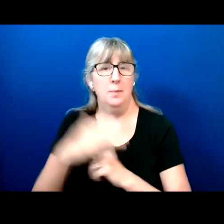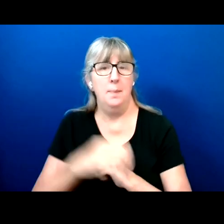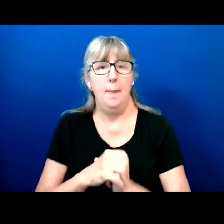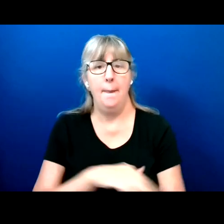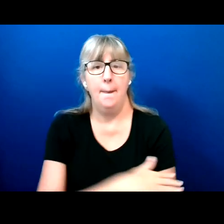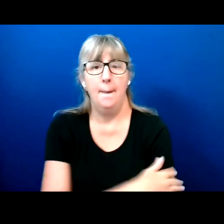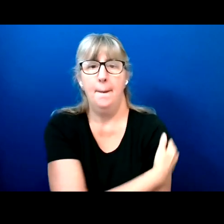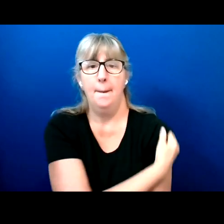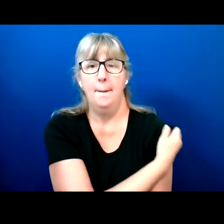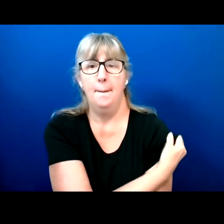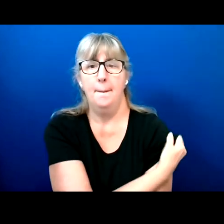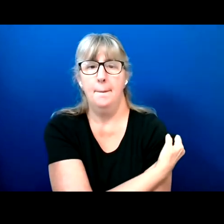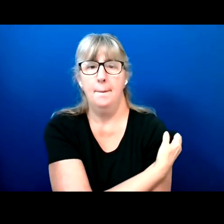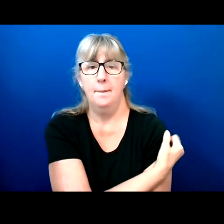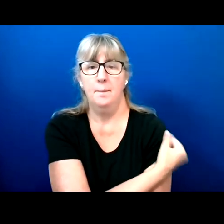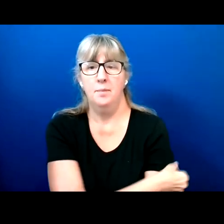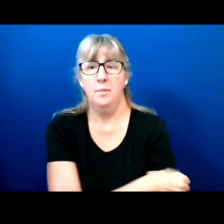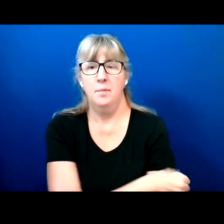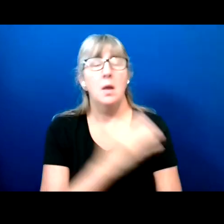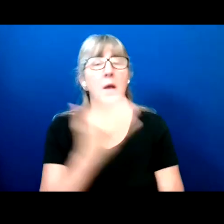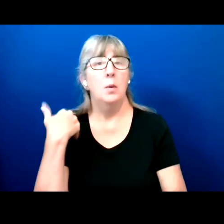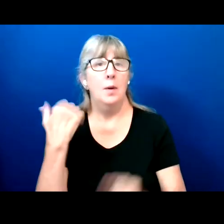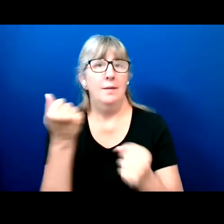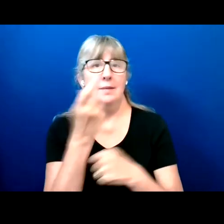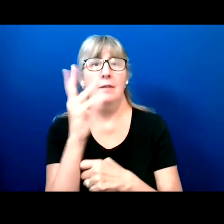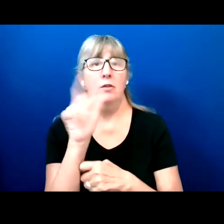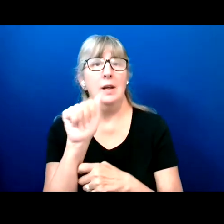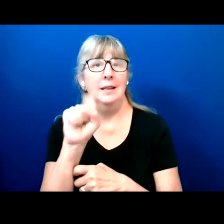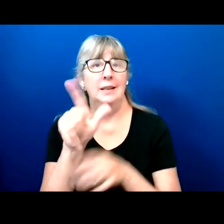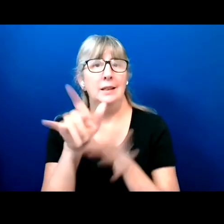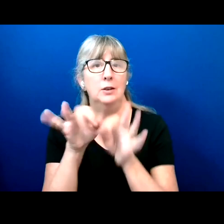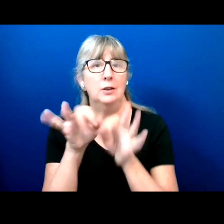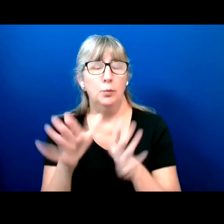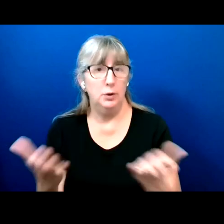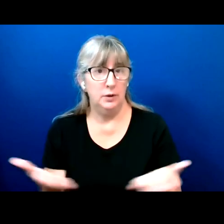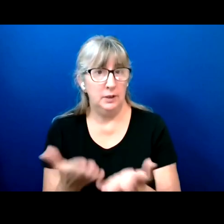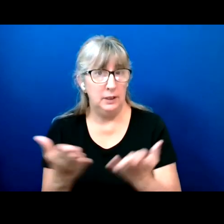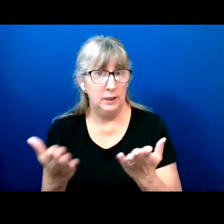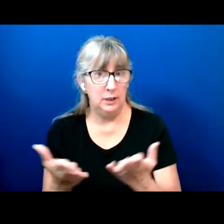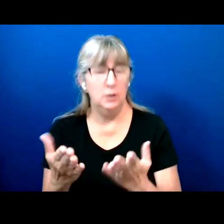We will have multiple ASL interpreters for this webinar. And they should be visible on-screen now.